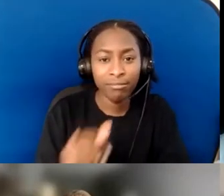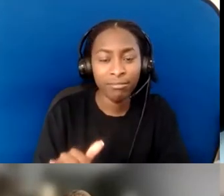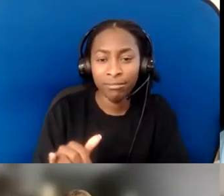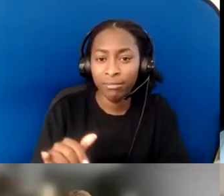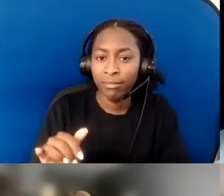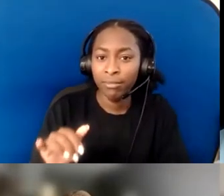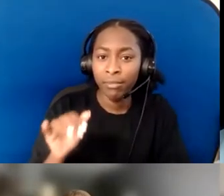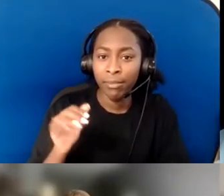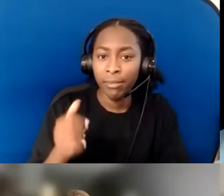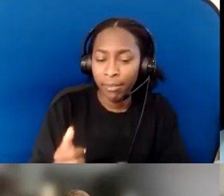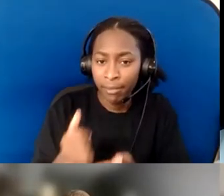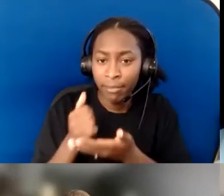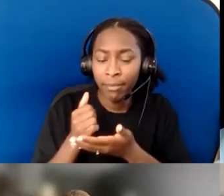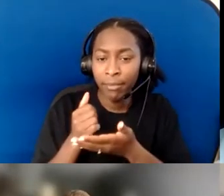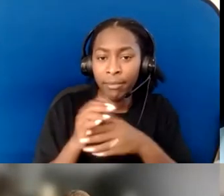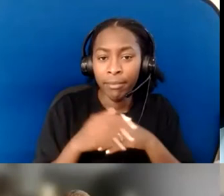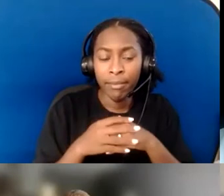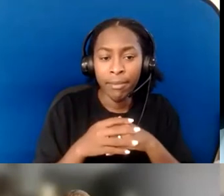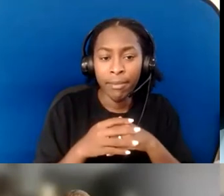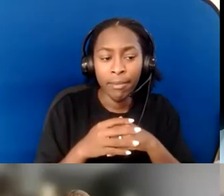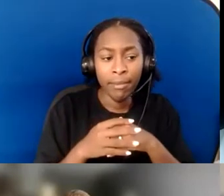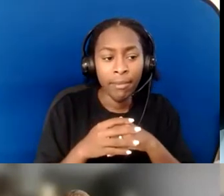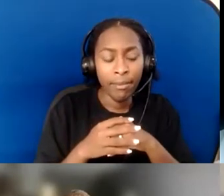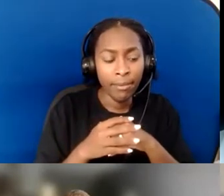that are articulated in such a way that's super helpful.